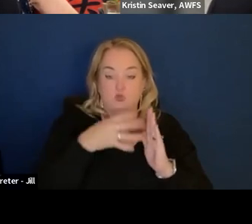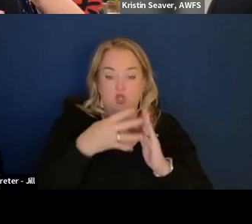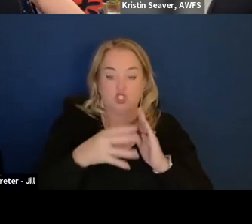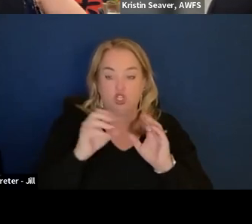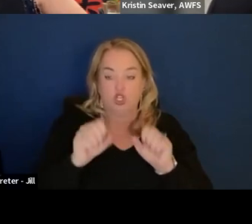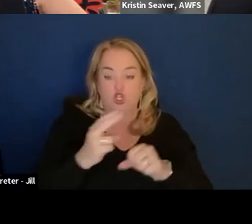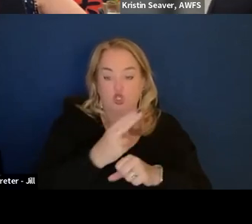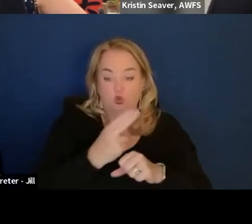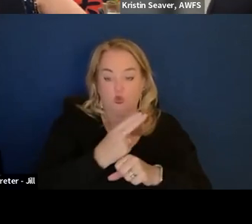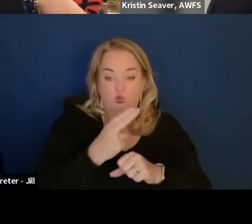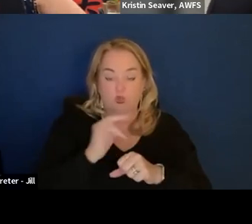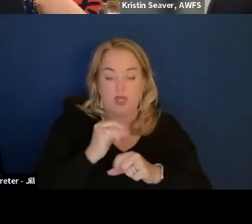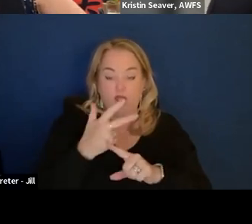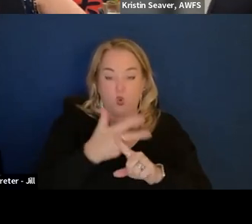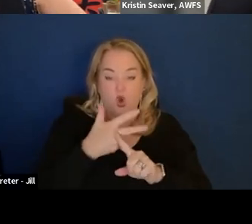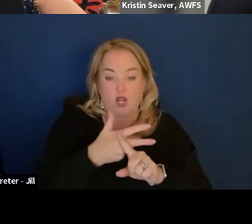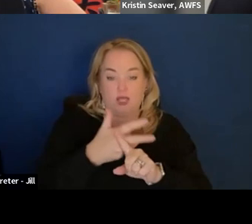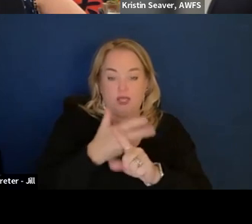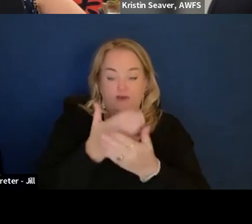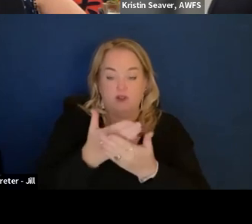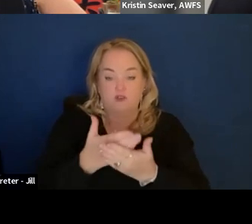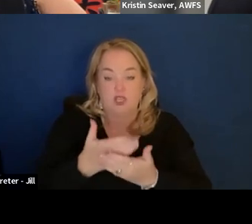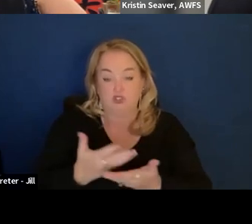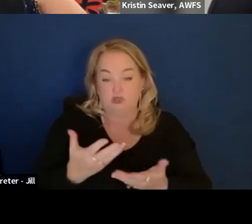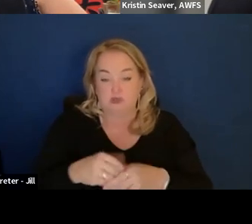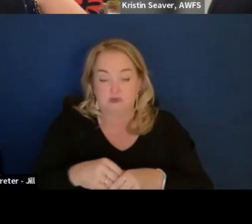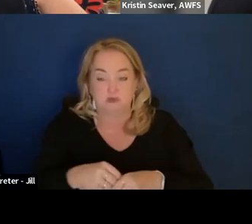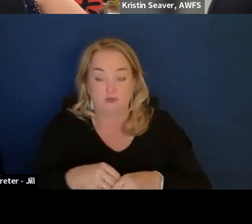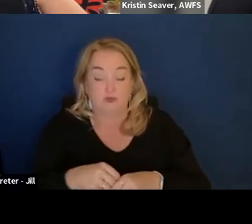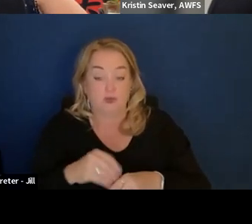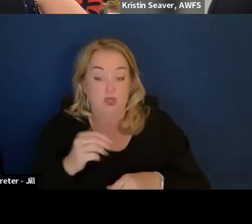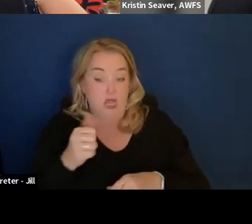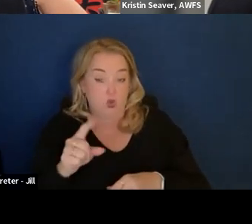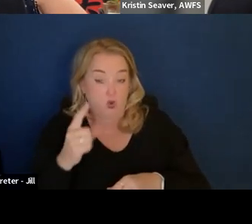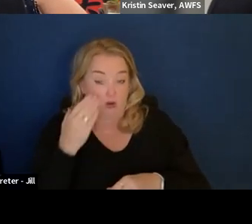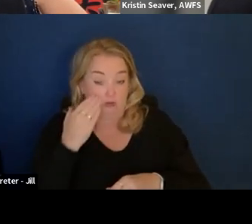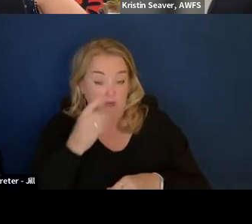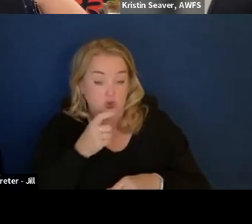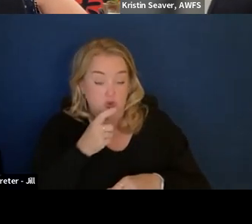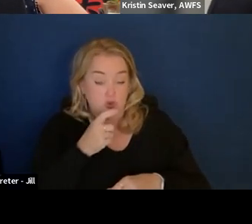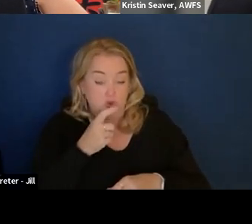it like a quarterly data validation verification. Do you know anyone in particular within the Centers